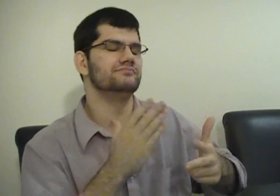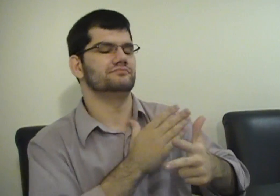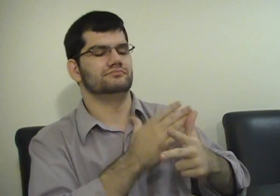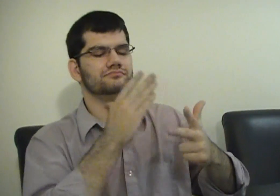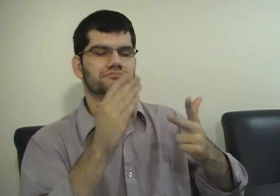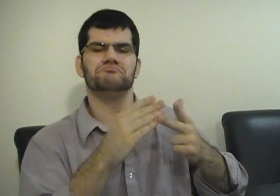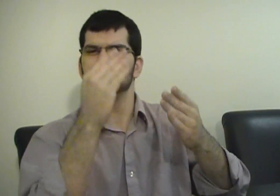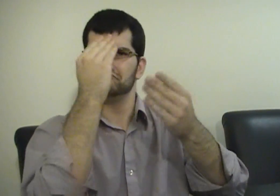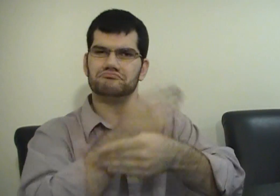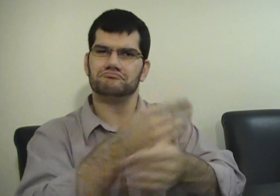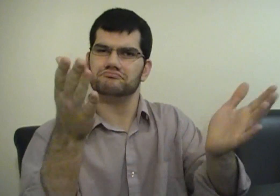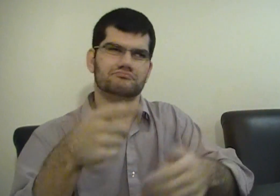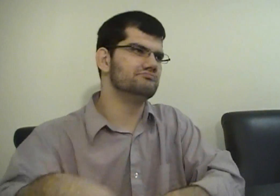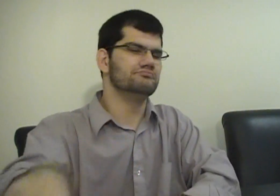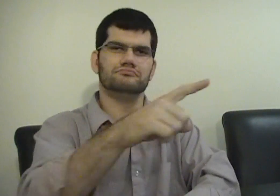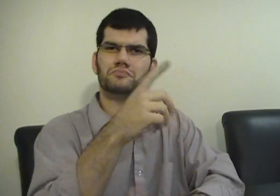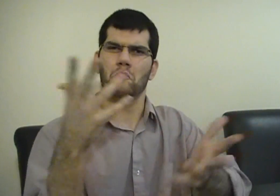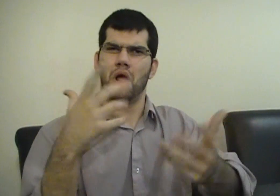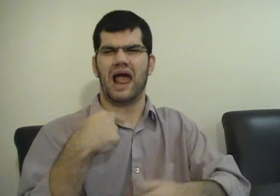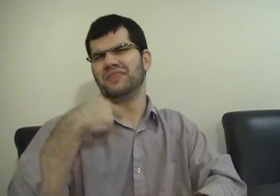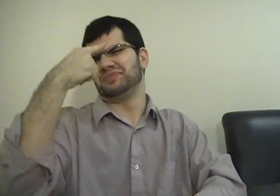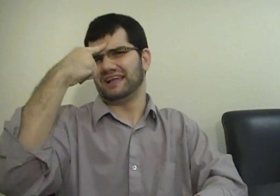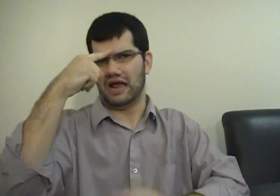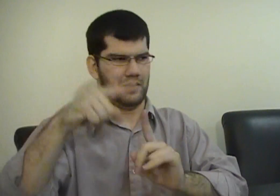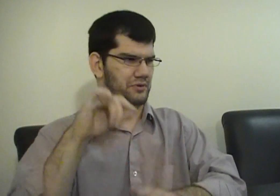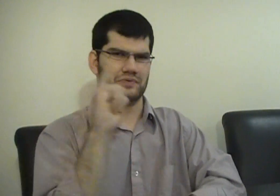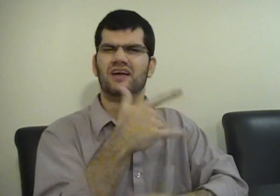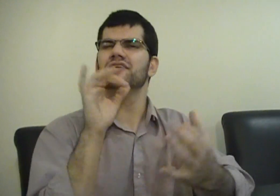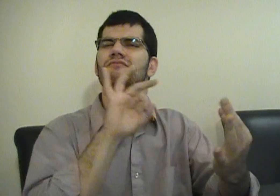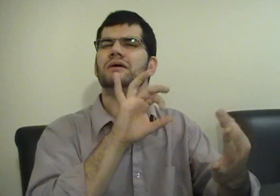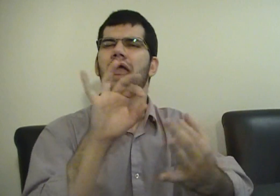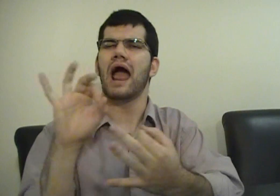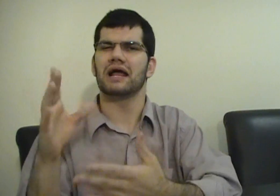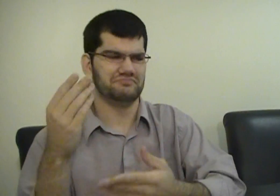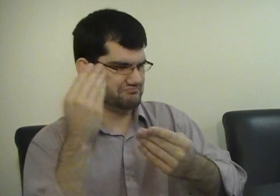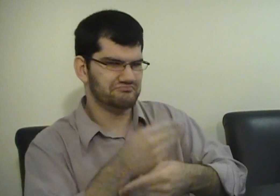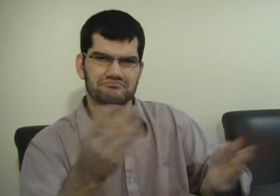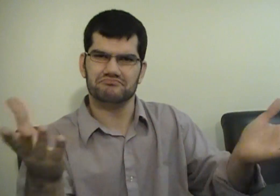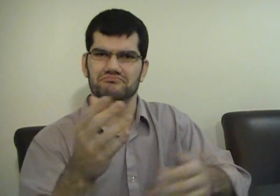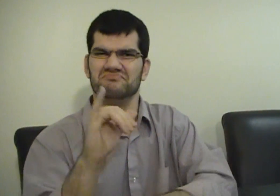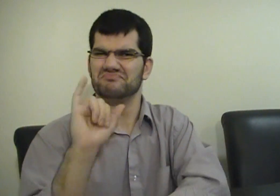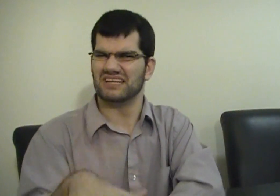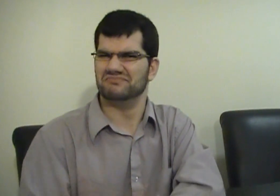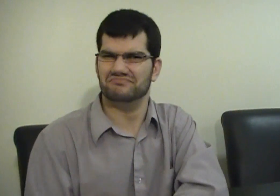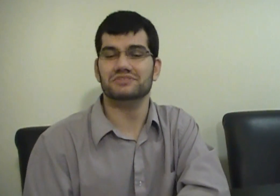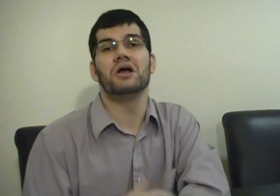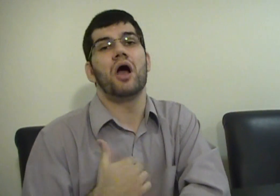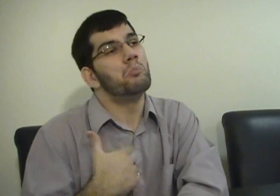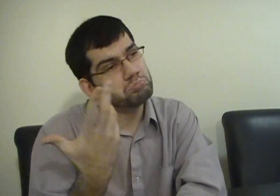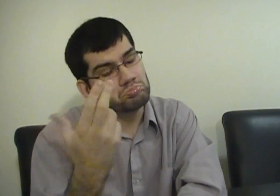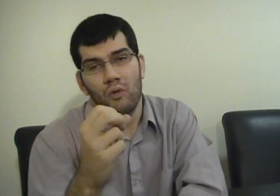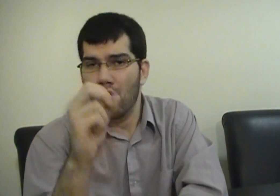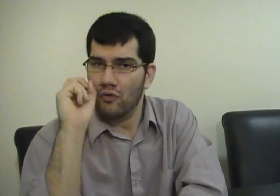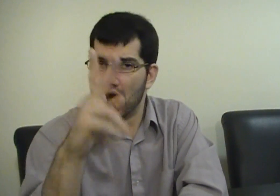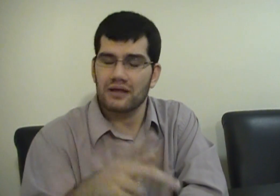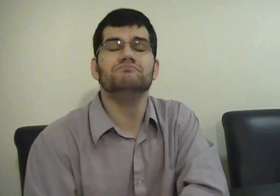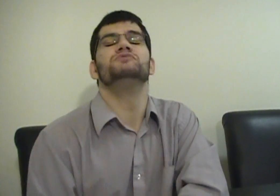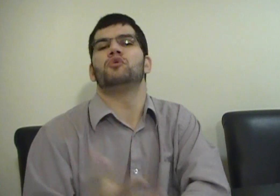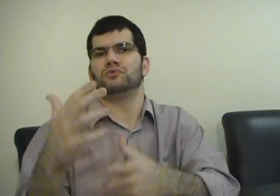Finally, write up a review on it and share my thoughts with Sorenson and with you. I thought that sounds like fun.